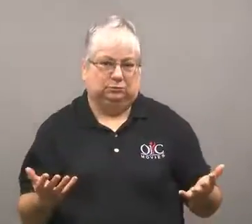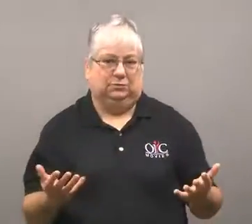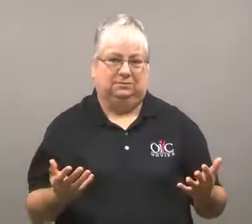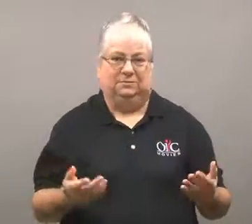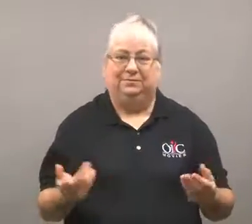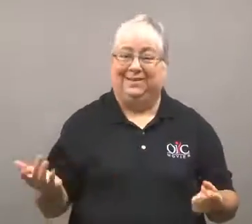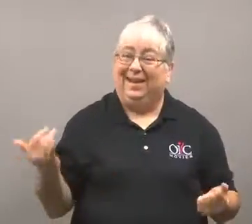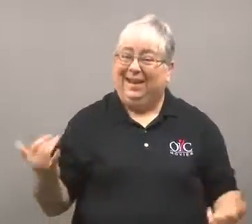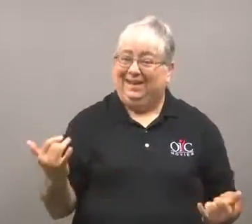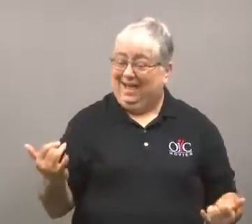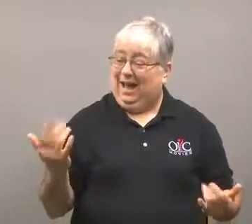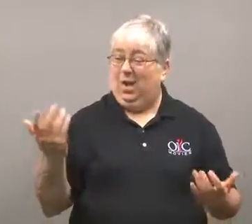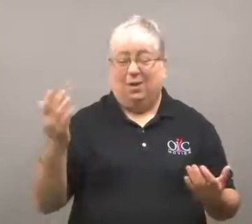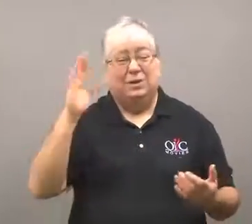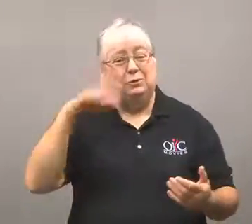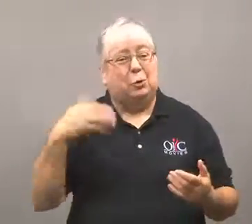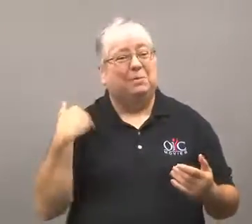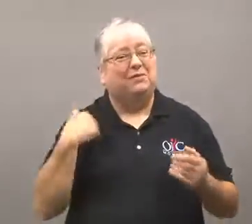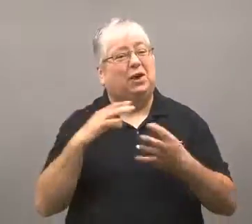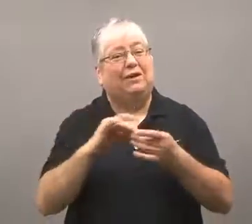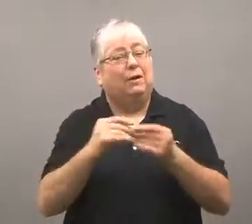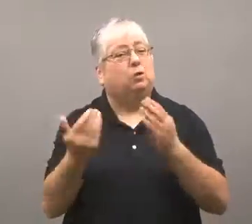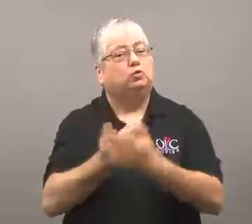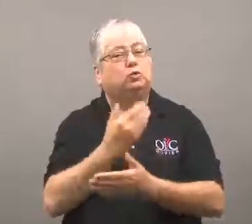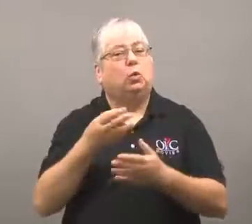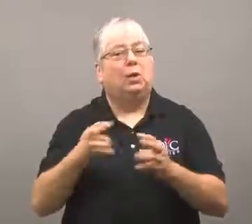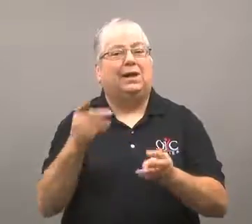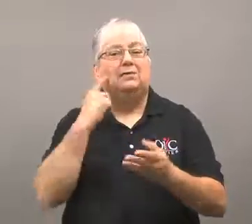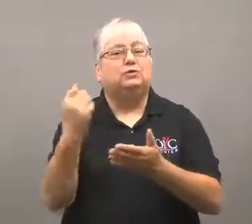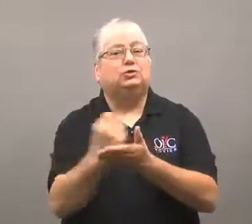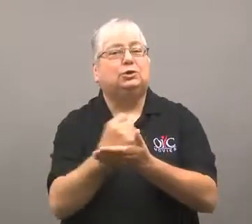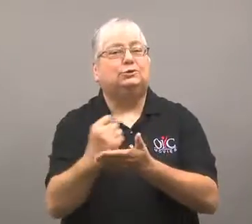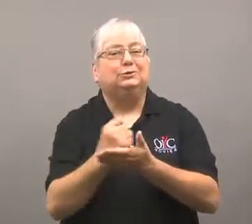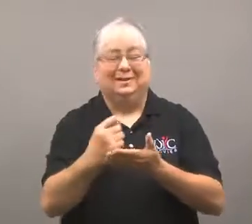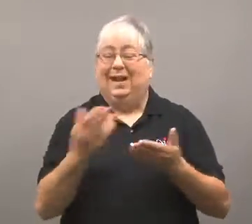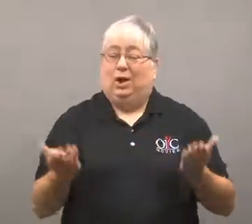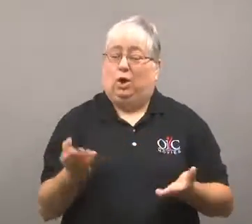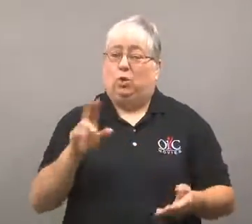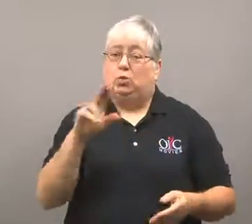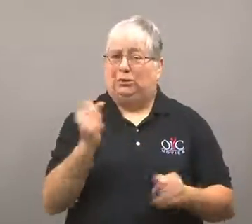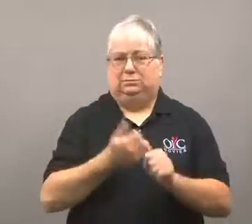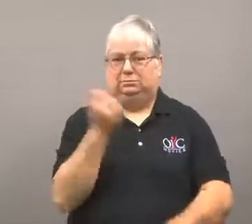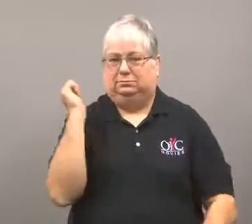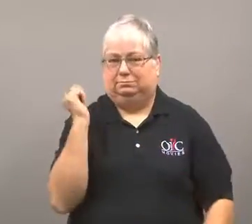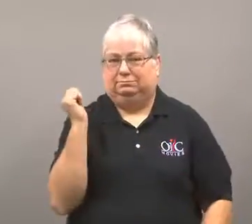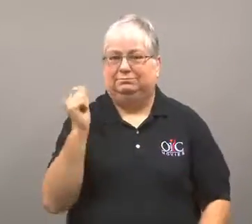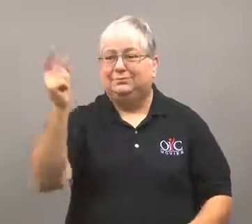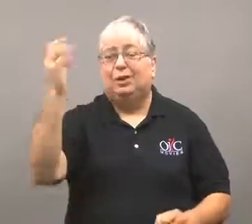There is a new method for charge cards. The U.S. is behind the curve on it.